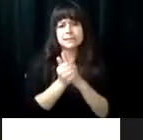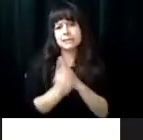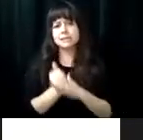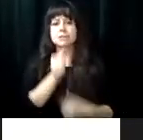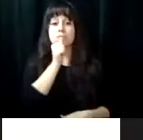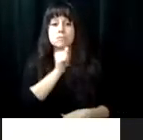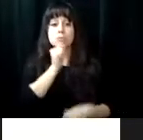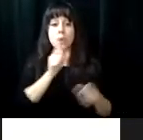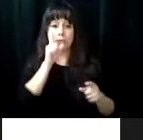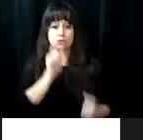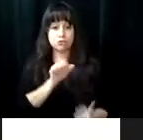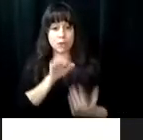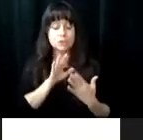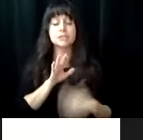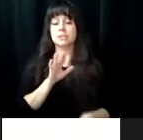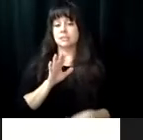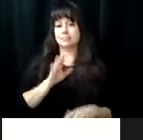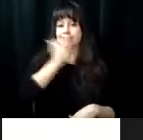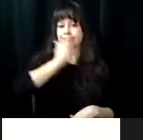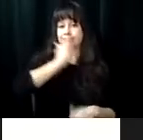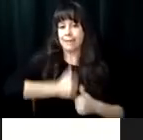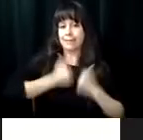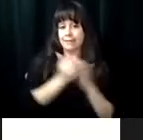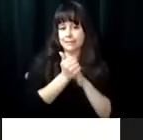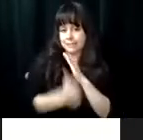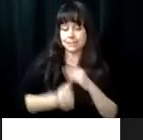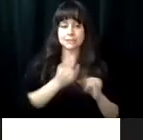The LIVE program covers a wide array of topics and skills